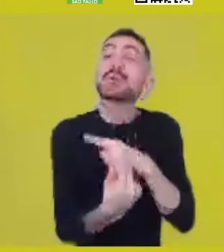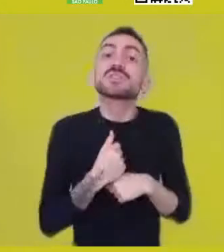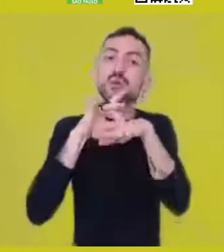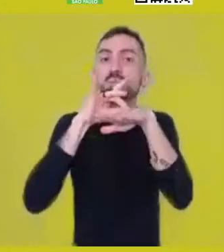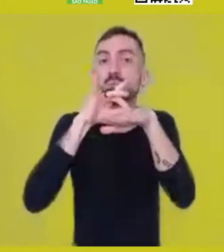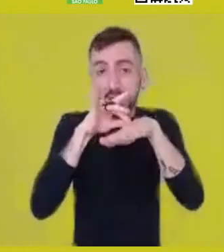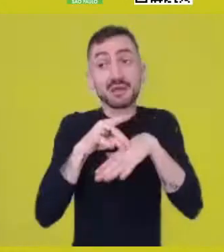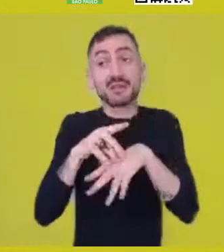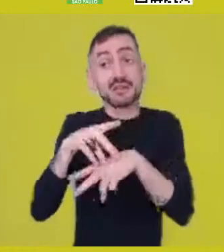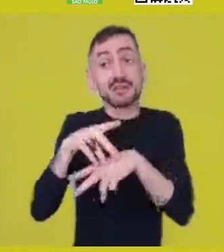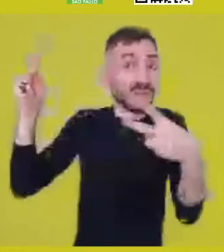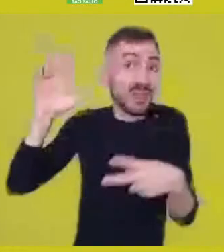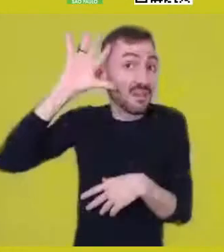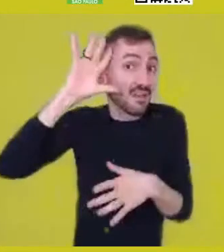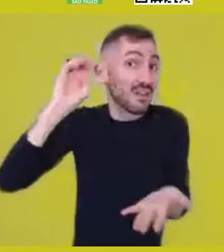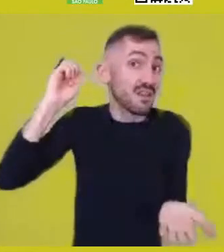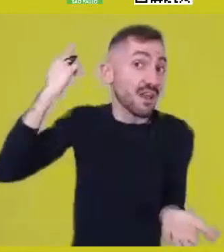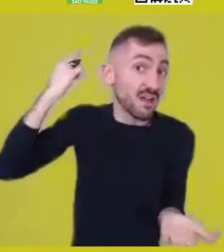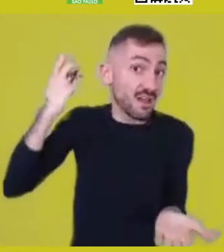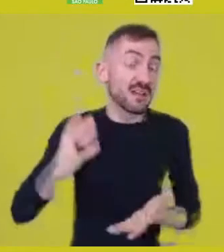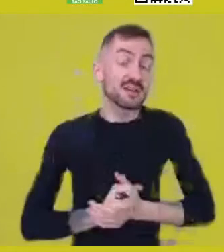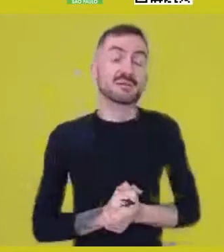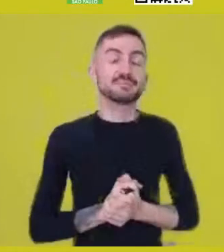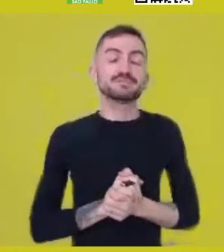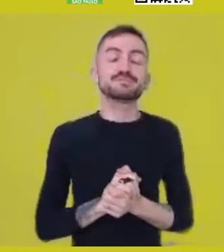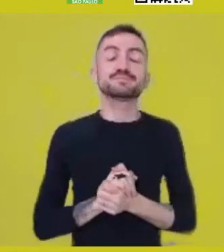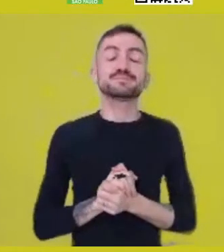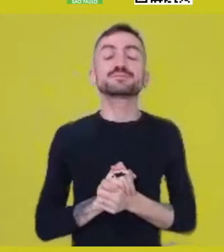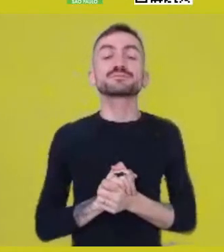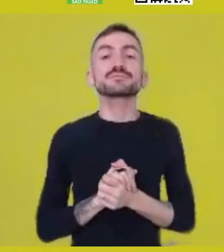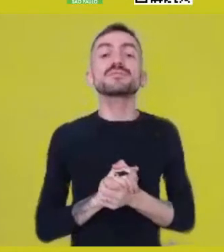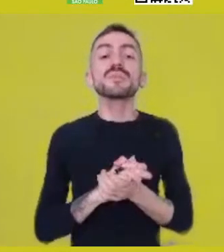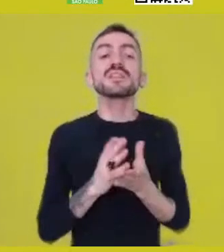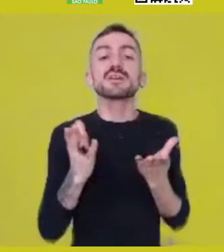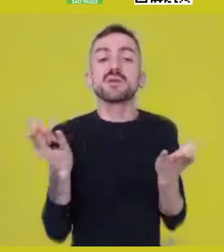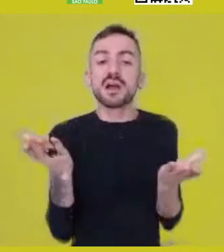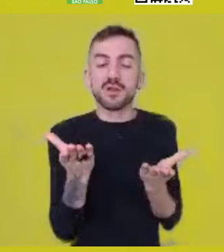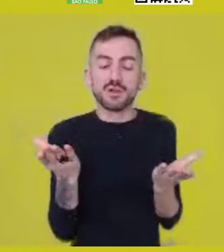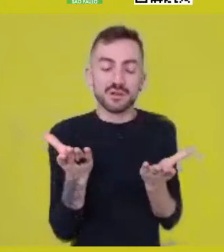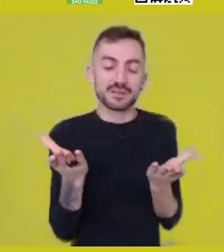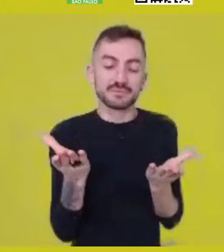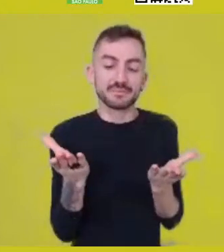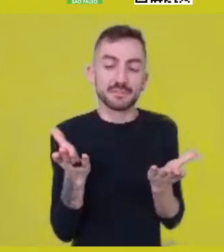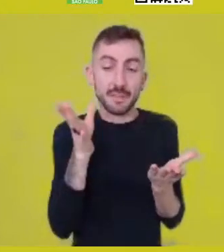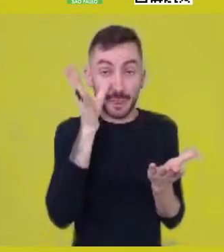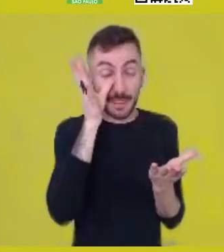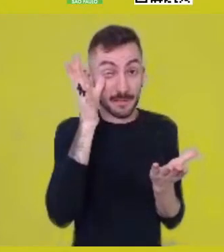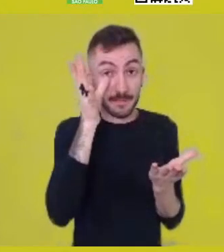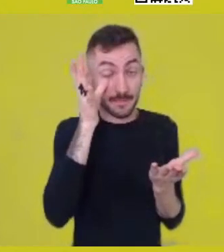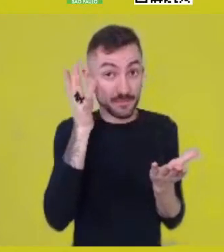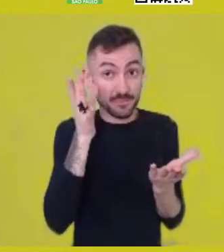So, right now, as Théophile Obenga himself says,